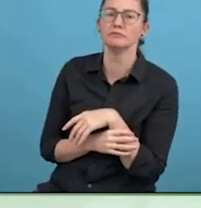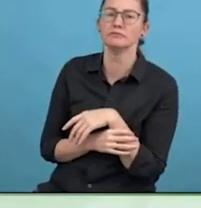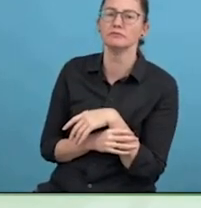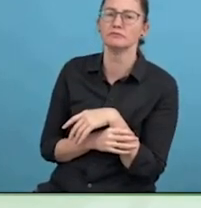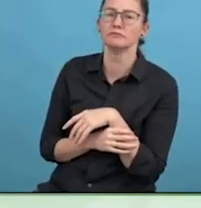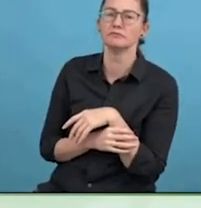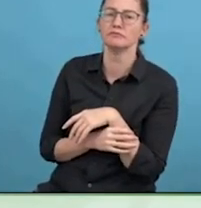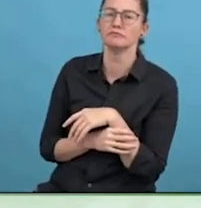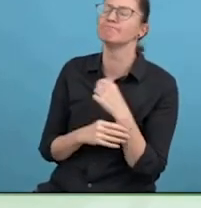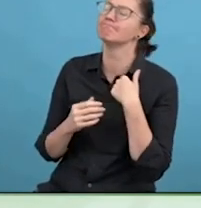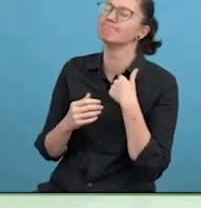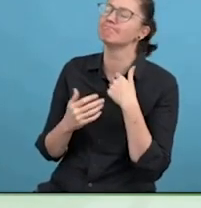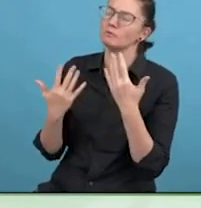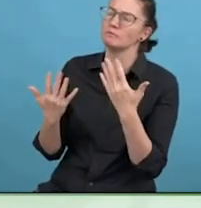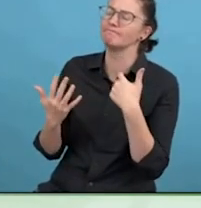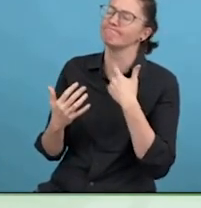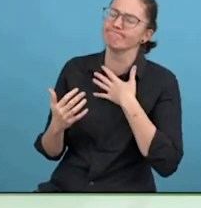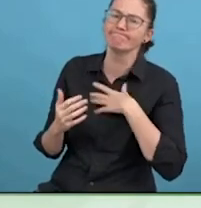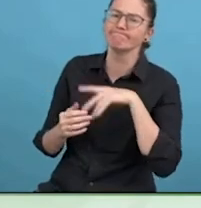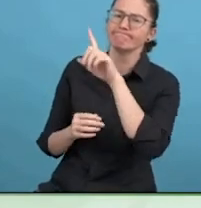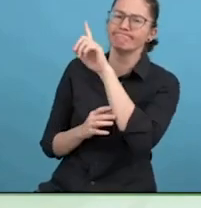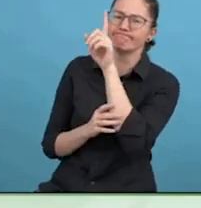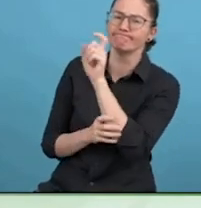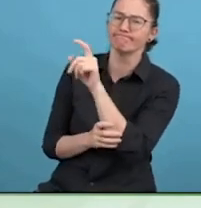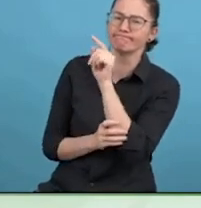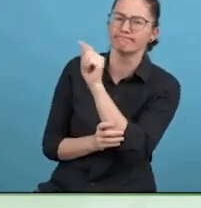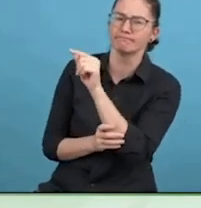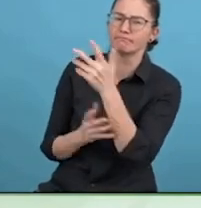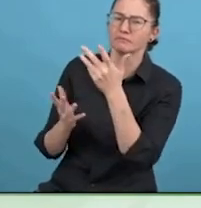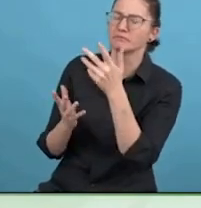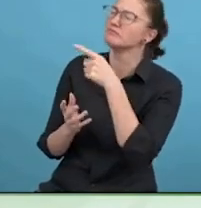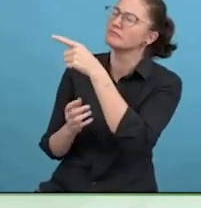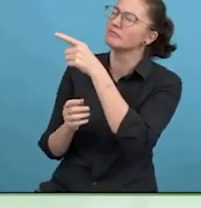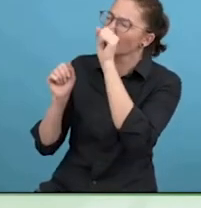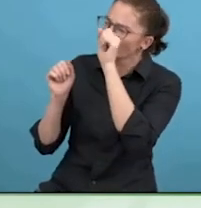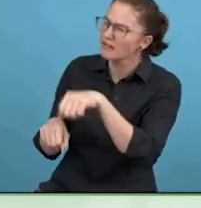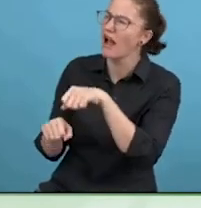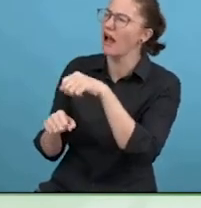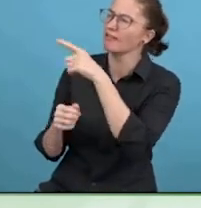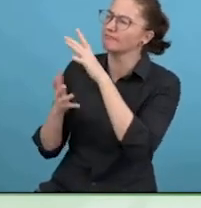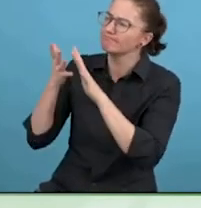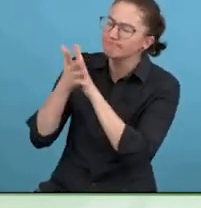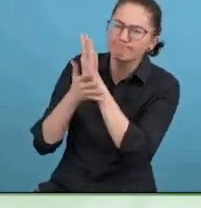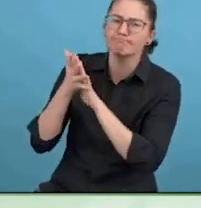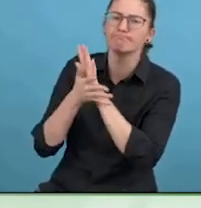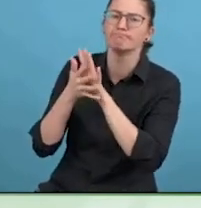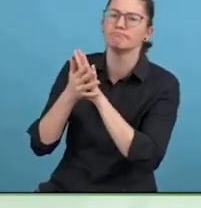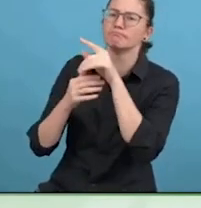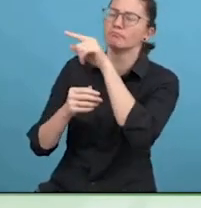Sure, I think before I get into long COVID in my experience with it,